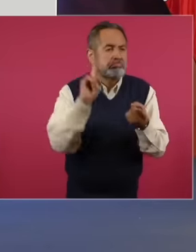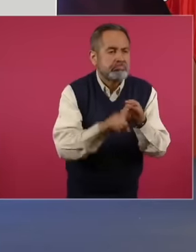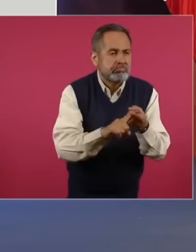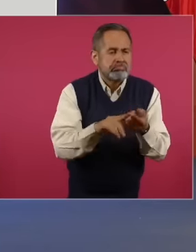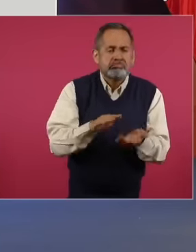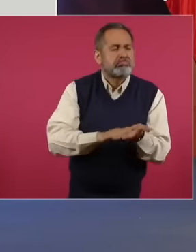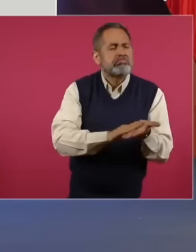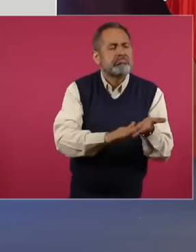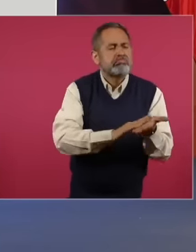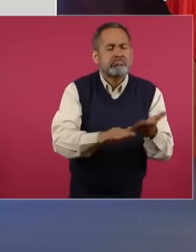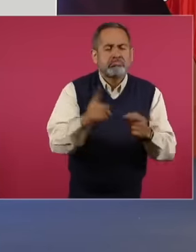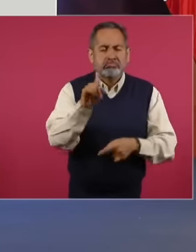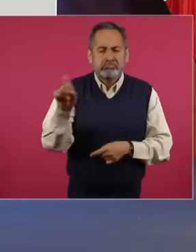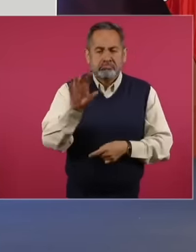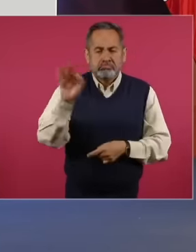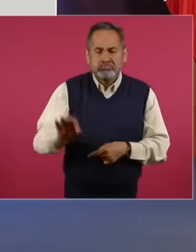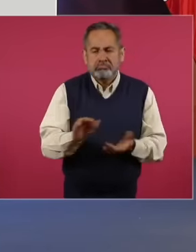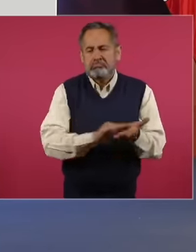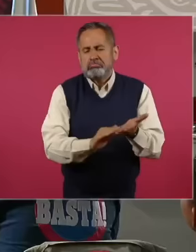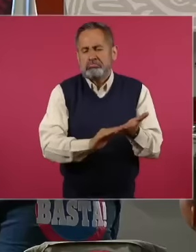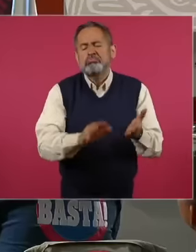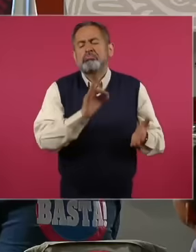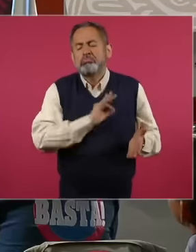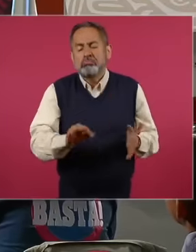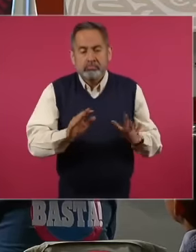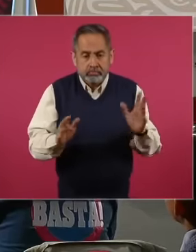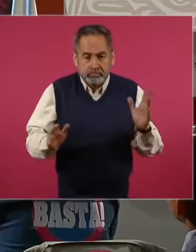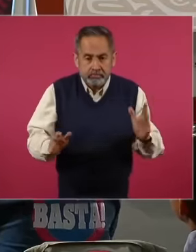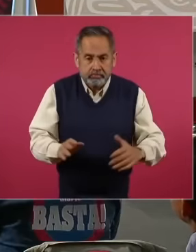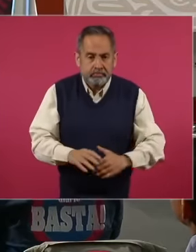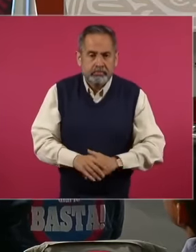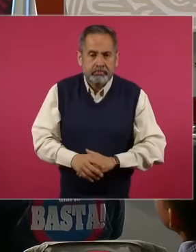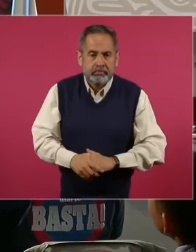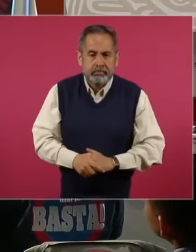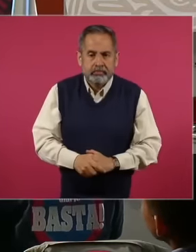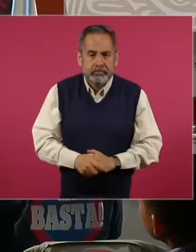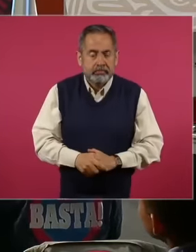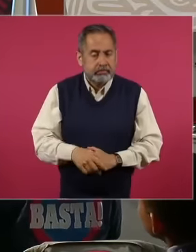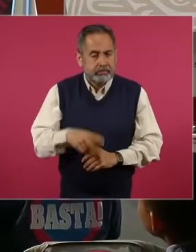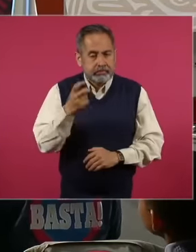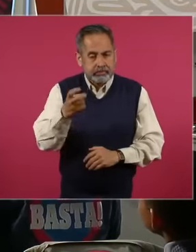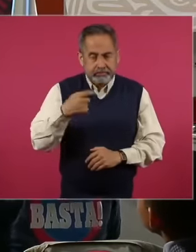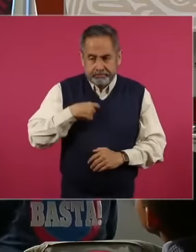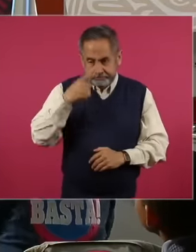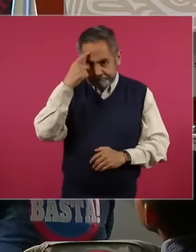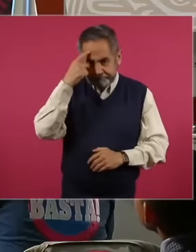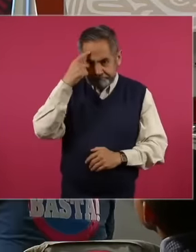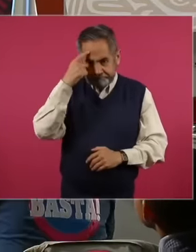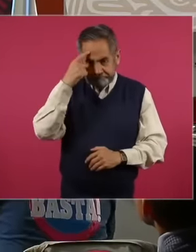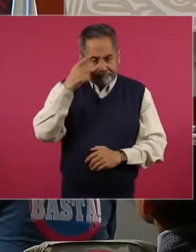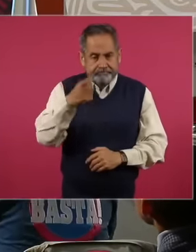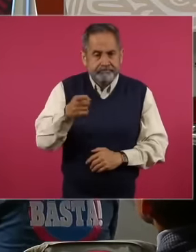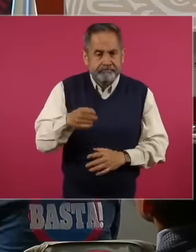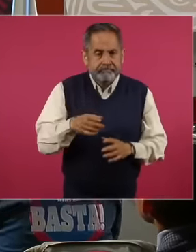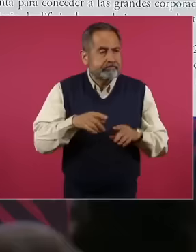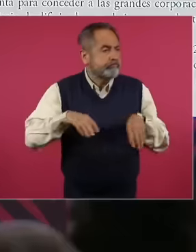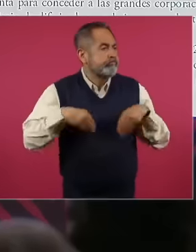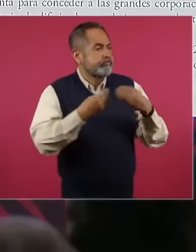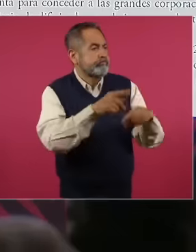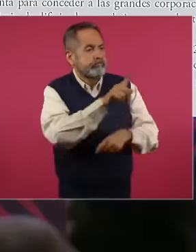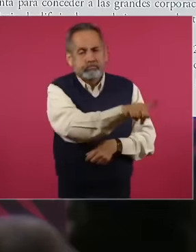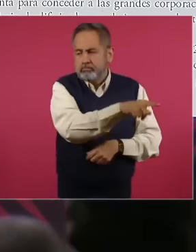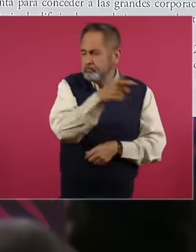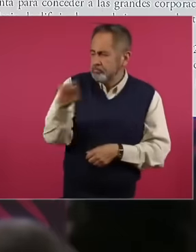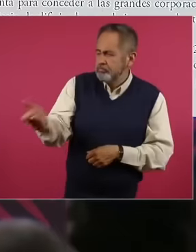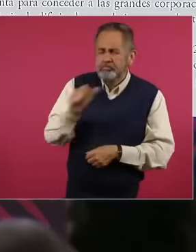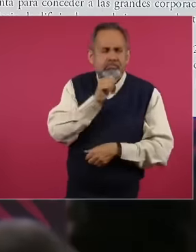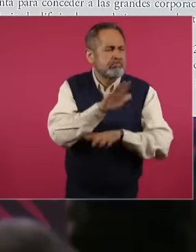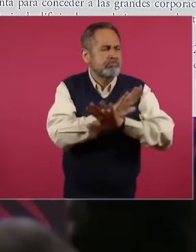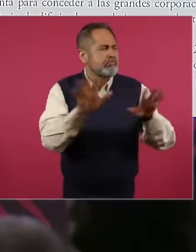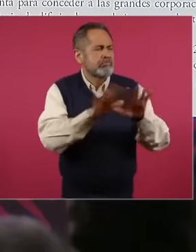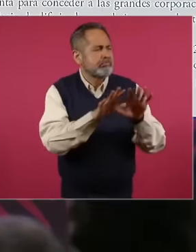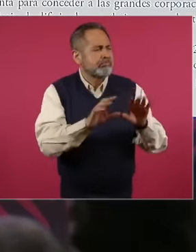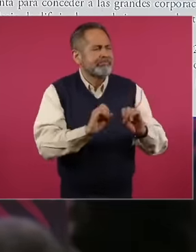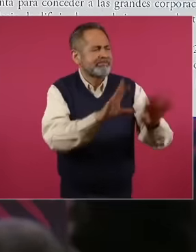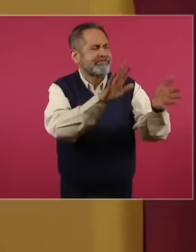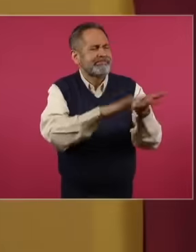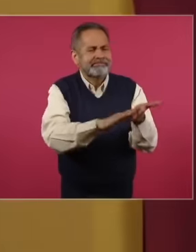contributions and this implied maintaining the tax remission how long